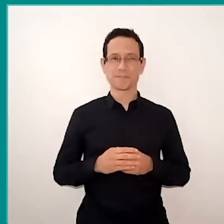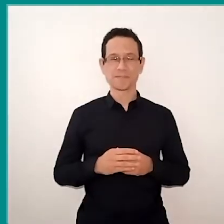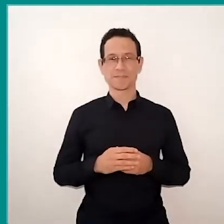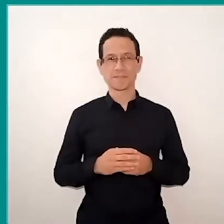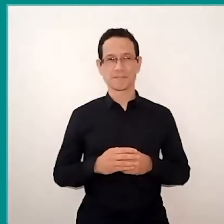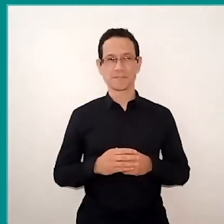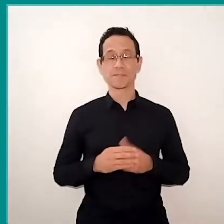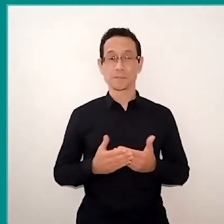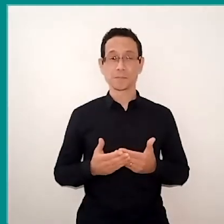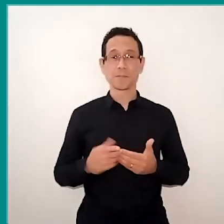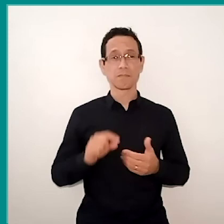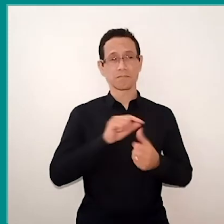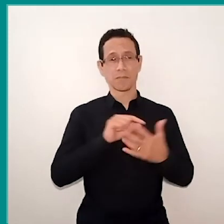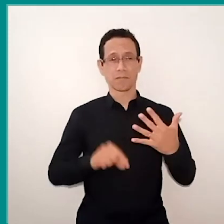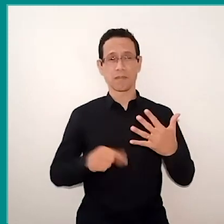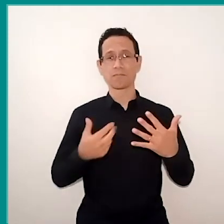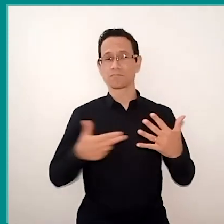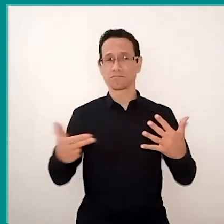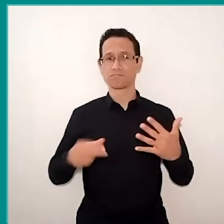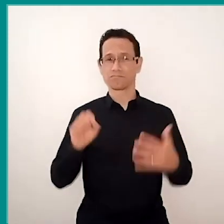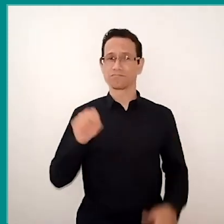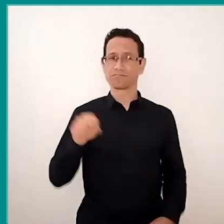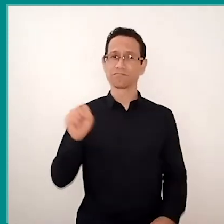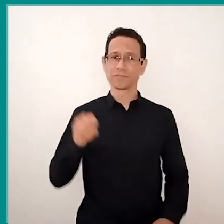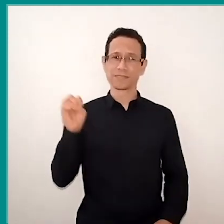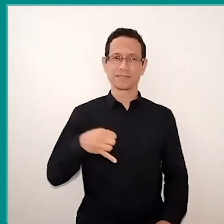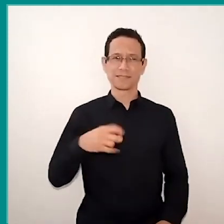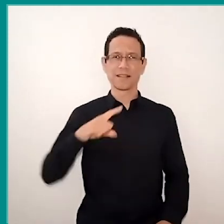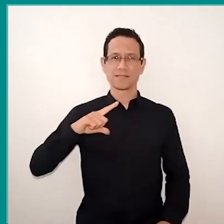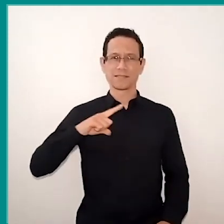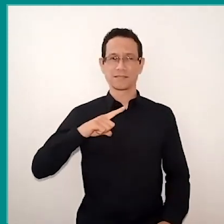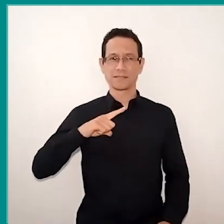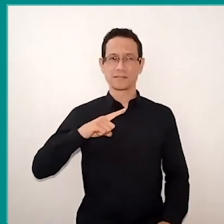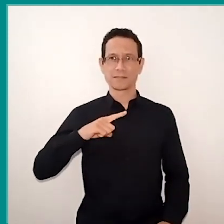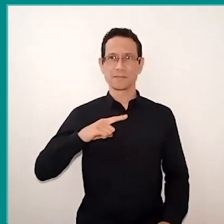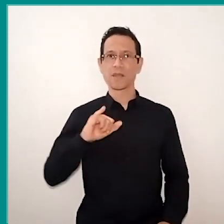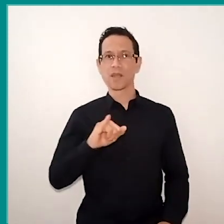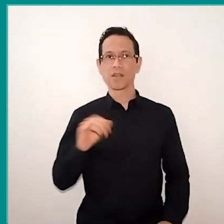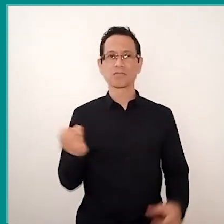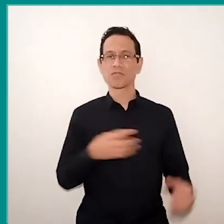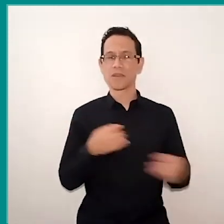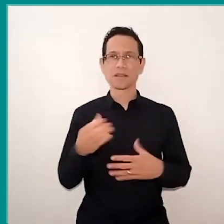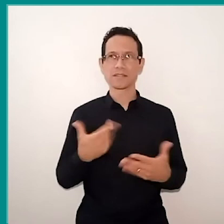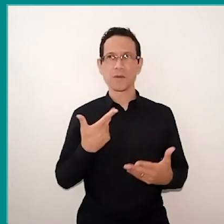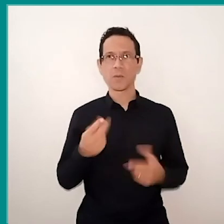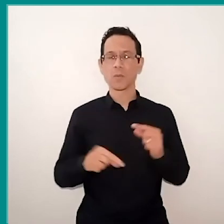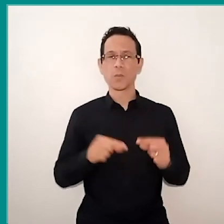It brings points that I think are, let's say like this, there is no innovation in saying that, in order to have pedagogy,